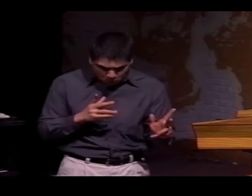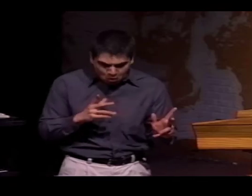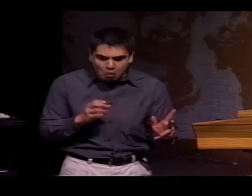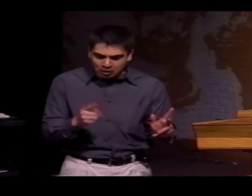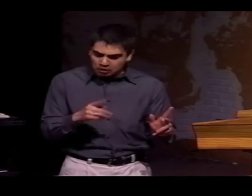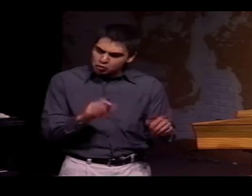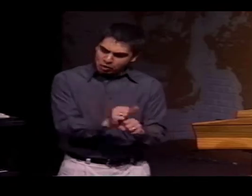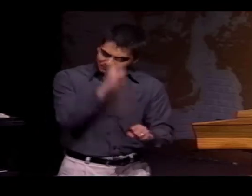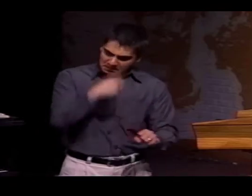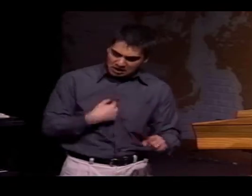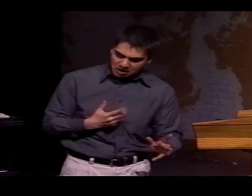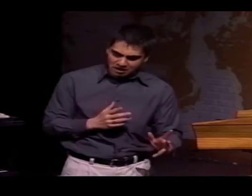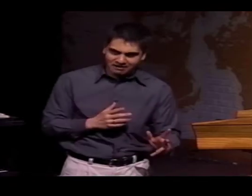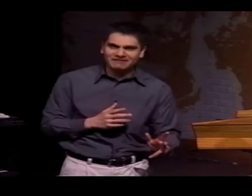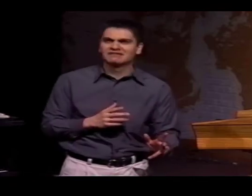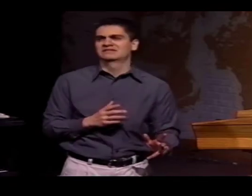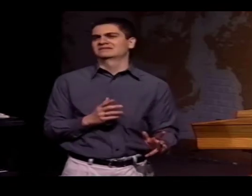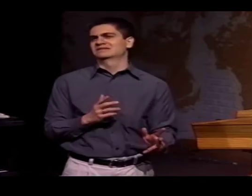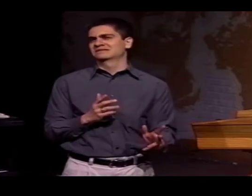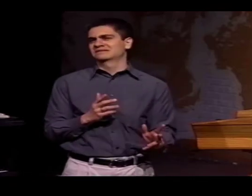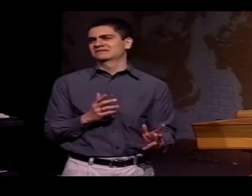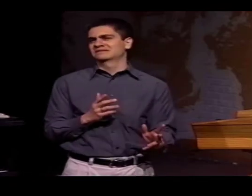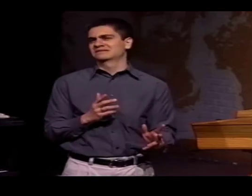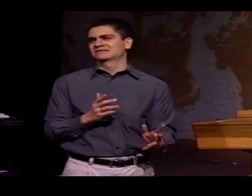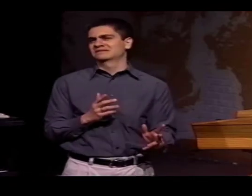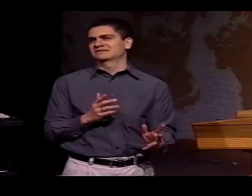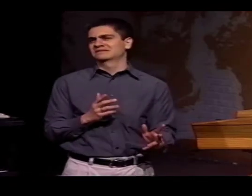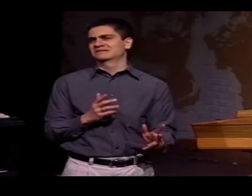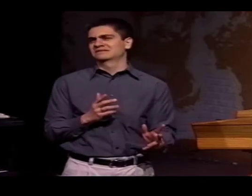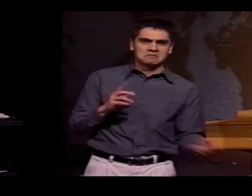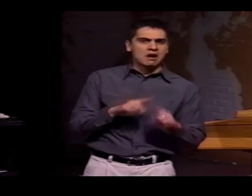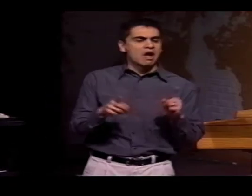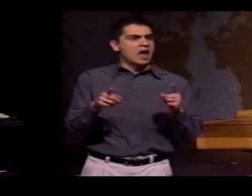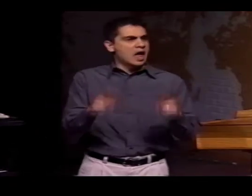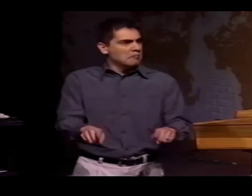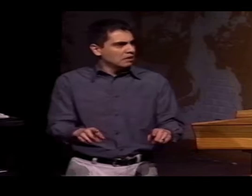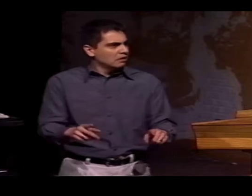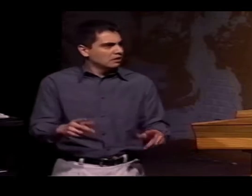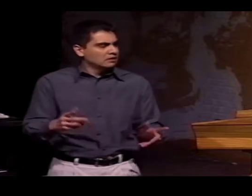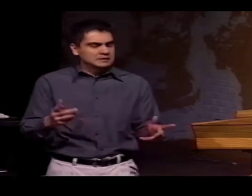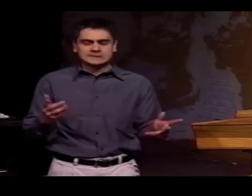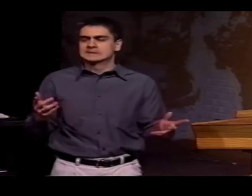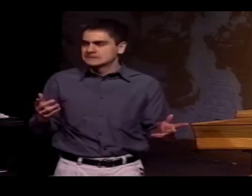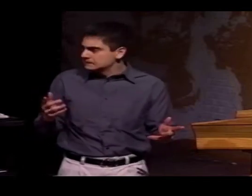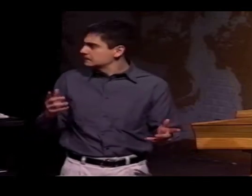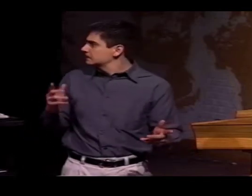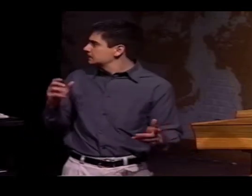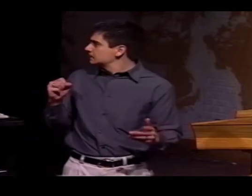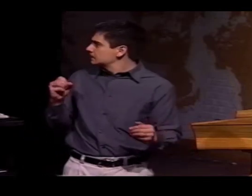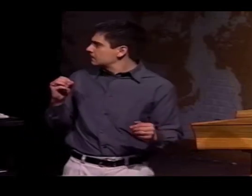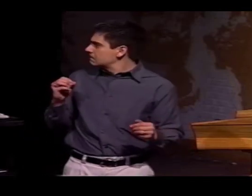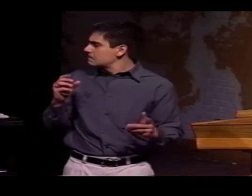THEY PUT THEM ALL IN ONE SITUATION AND HAD A PARTICULAR MAN... A MAN HAD ASKED THEM TO COME HELP THEM,